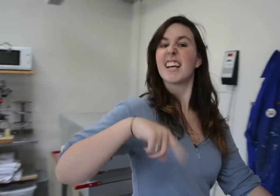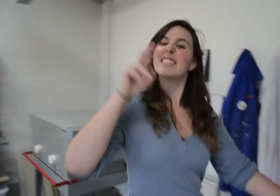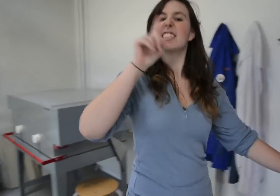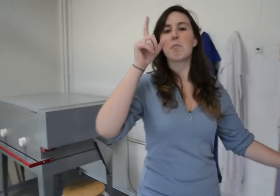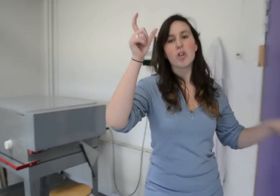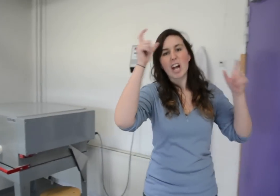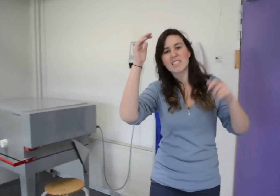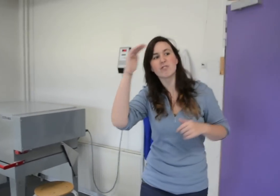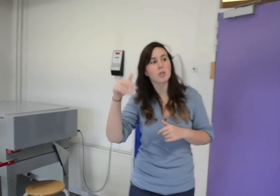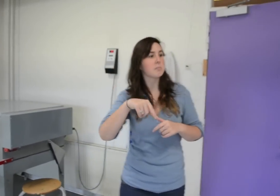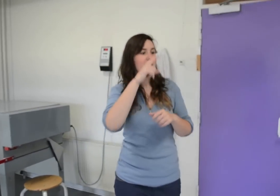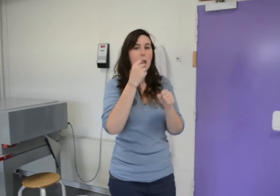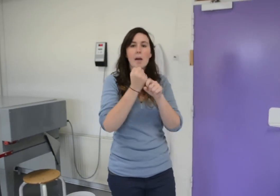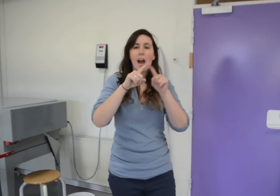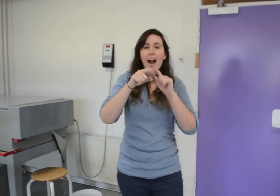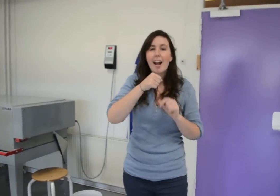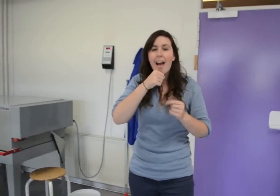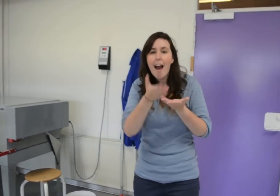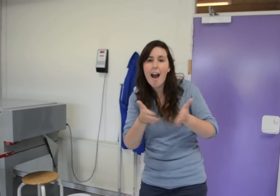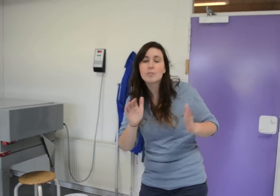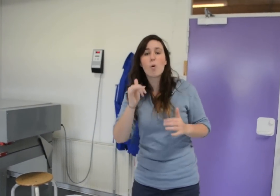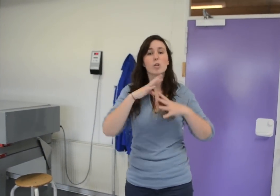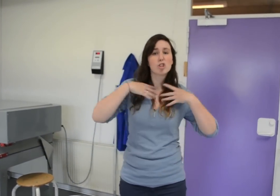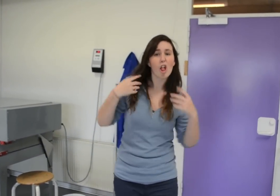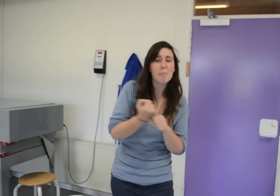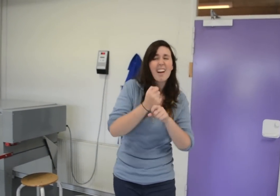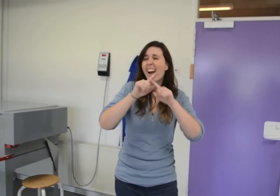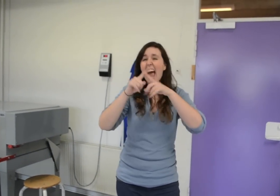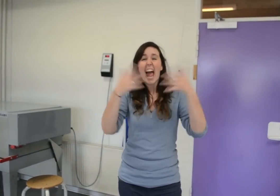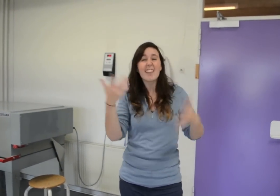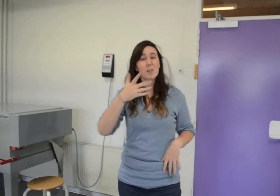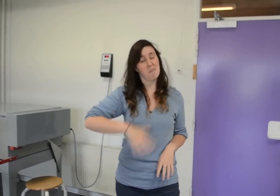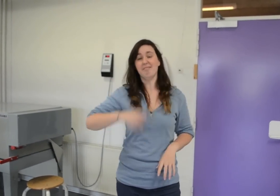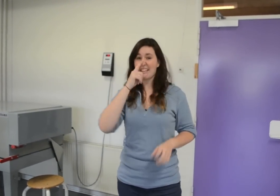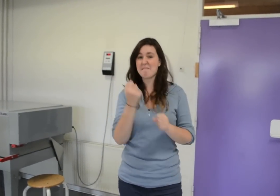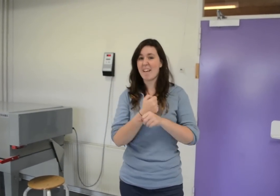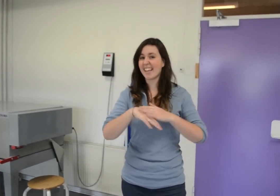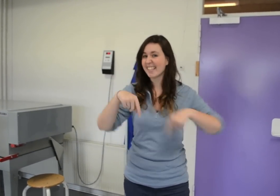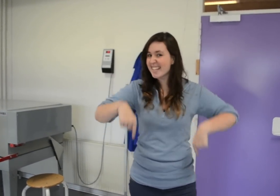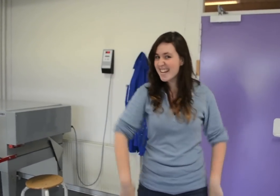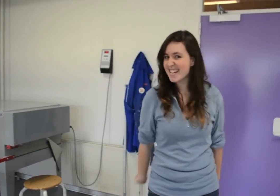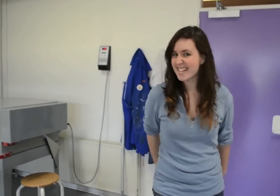This is the creative room. You can make glass bowls, jewellery and any other art you want to do.